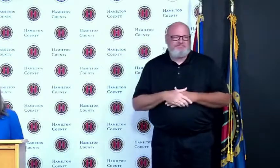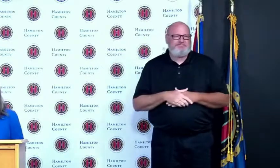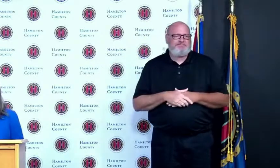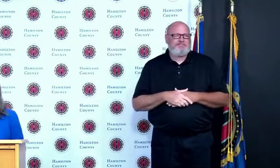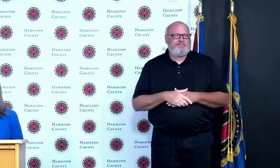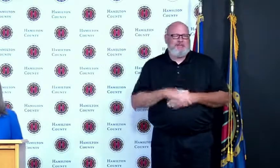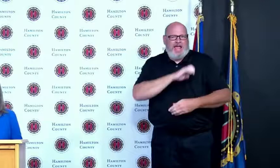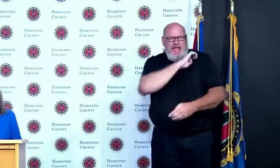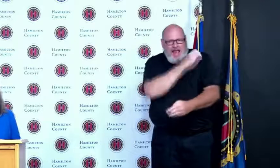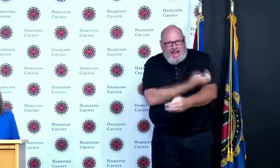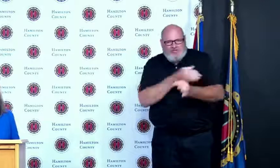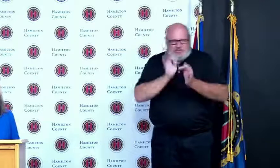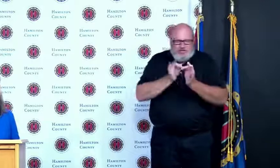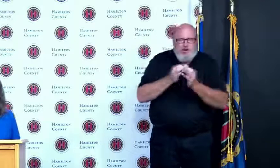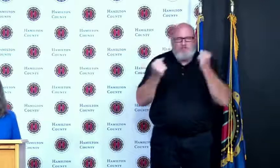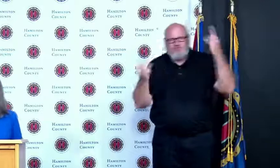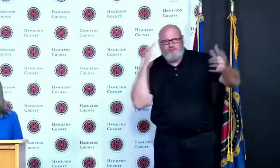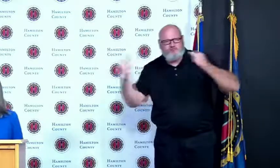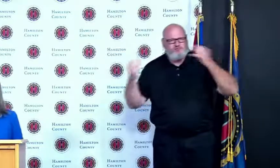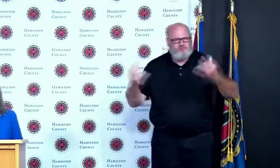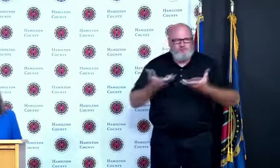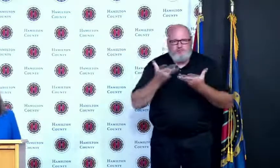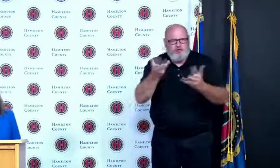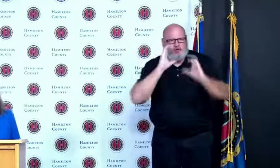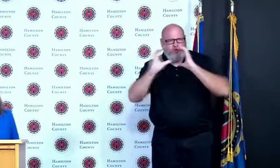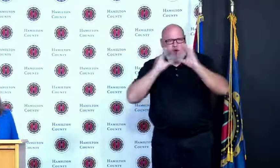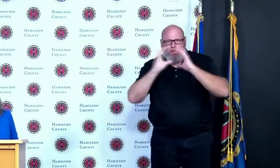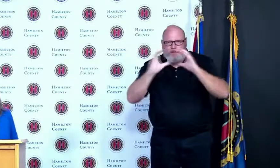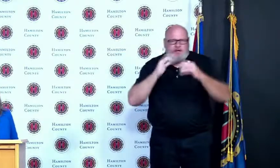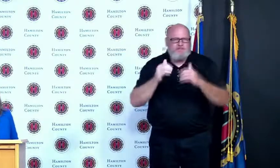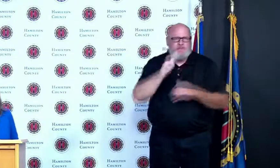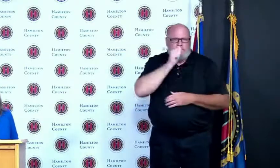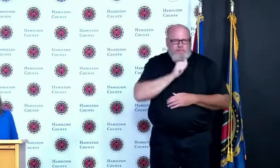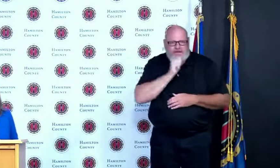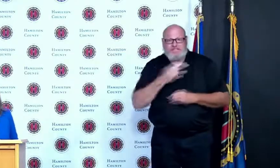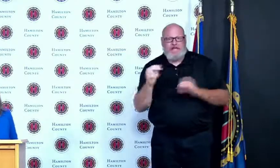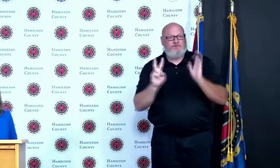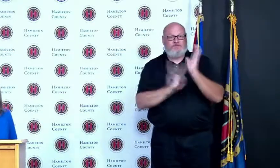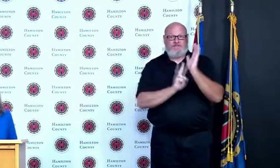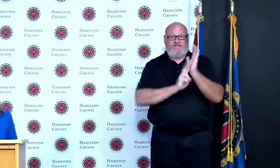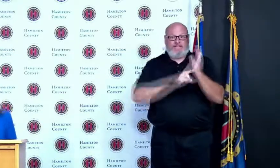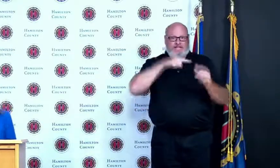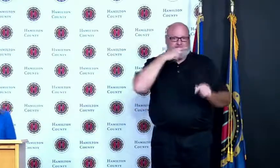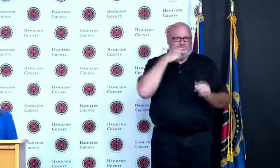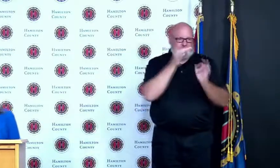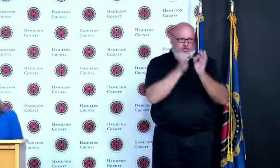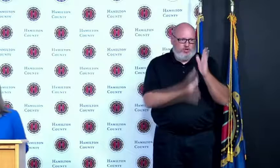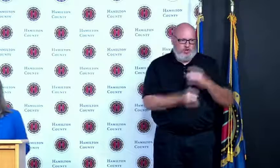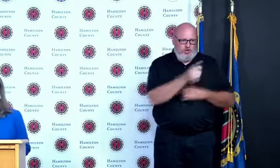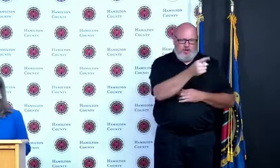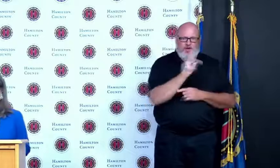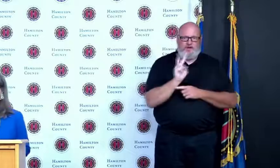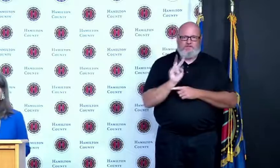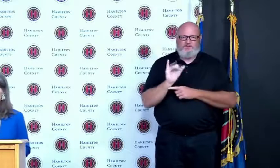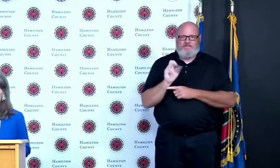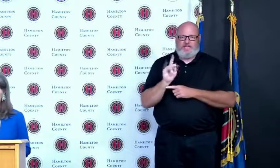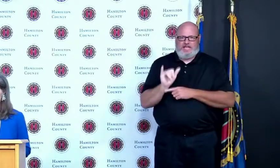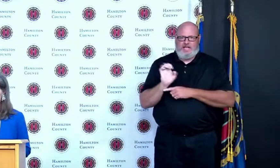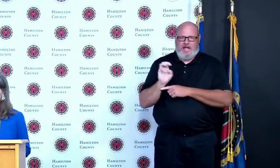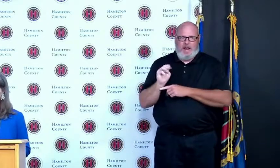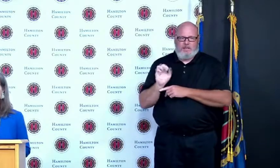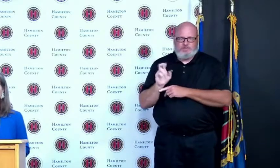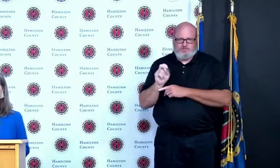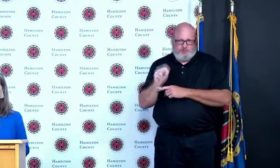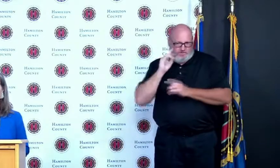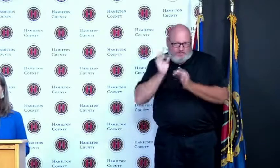and the ever patient Vicki Emerson his cohort it resurrected the radio voice